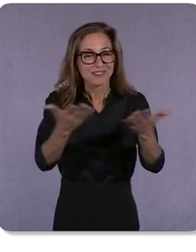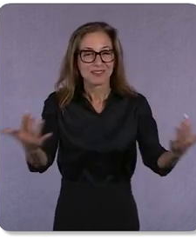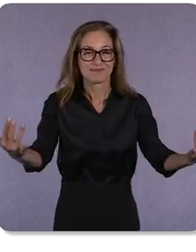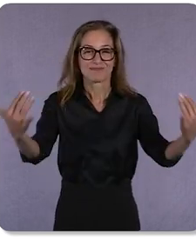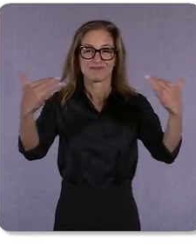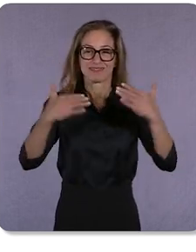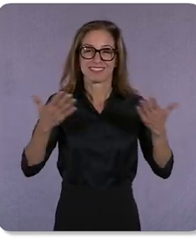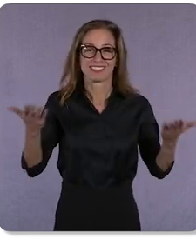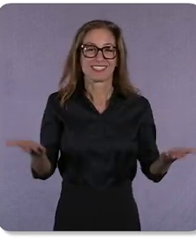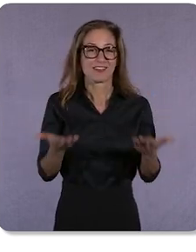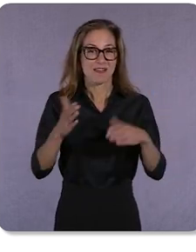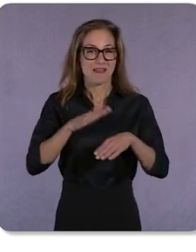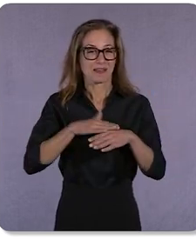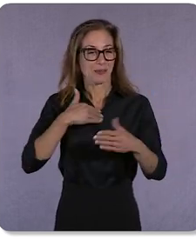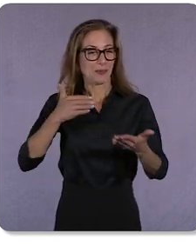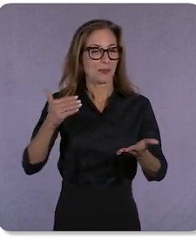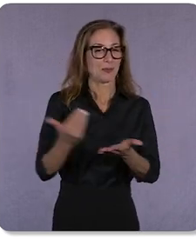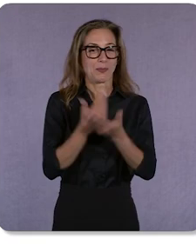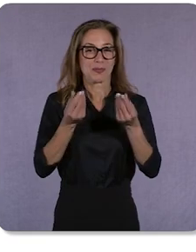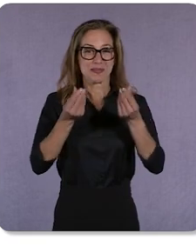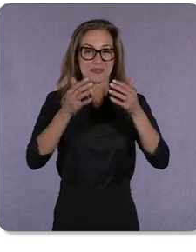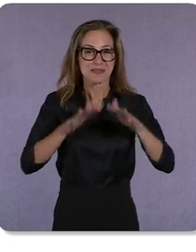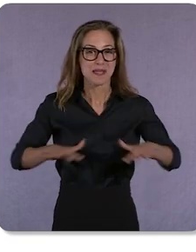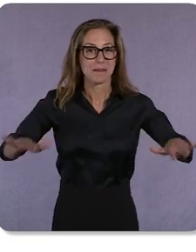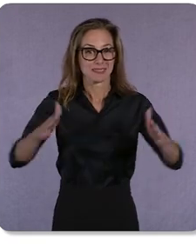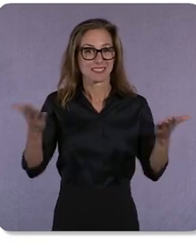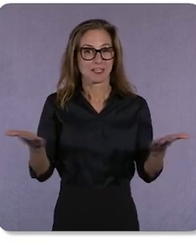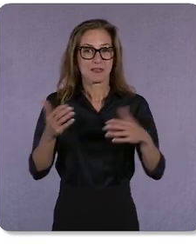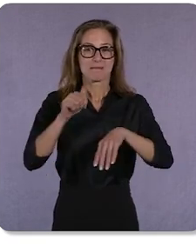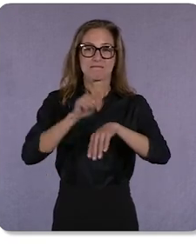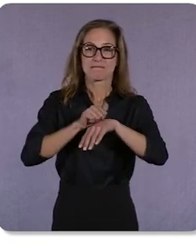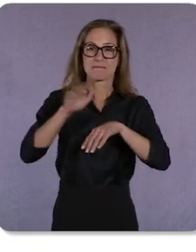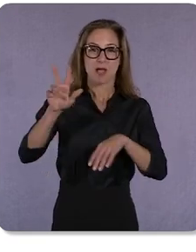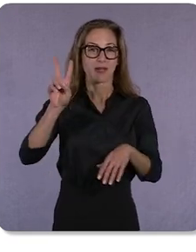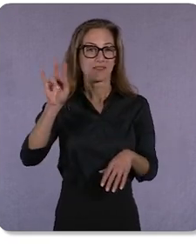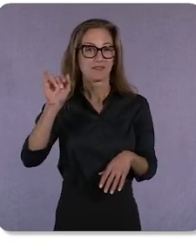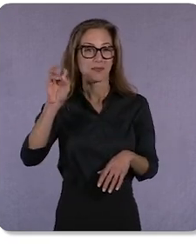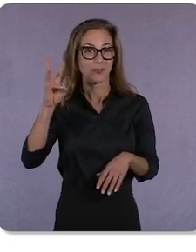at our brand new campus here in Mountain View, California.